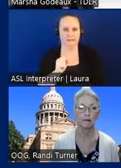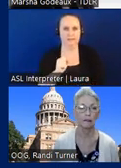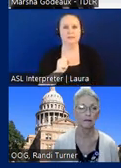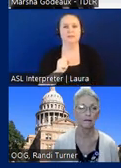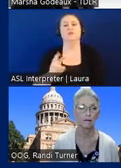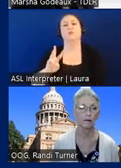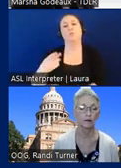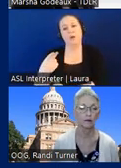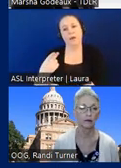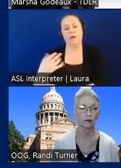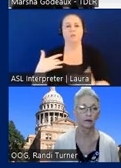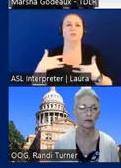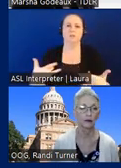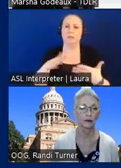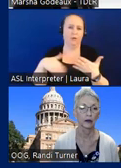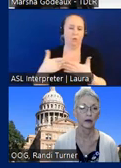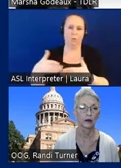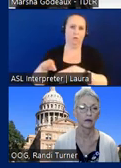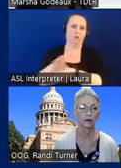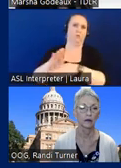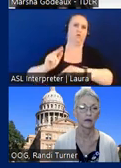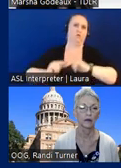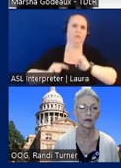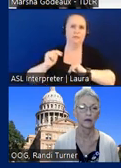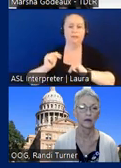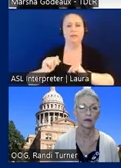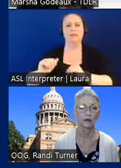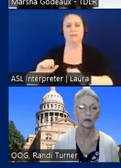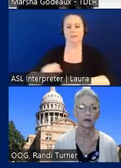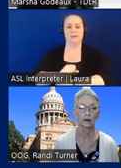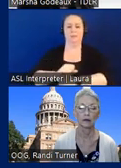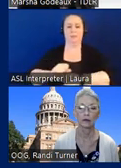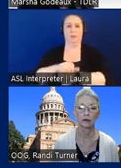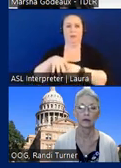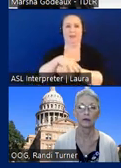typically all those commercial facilities the the employee work area is the minimum requirements so